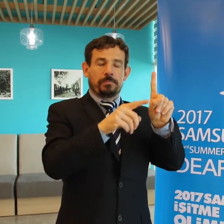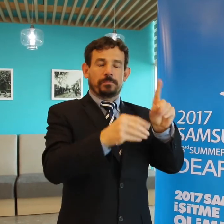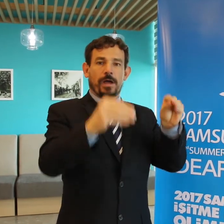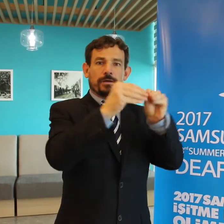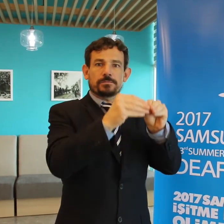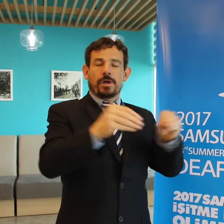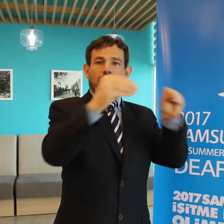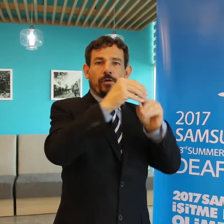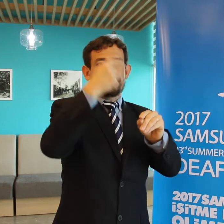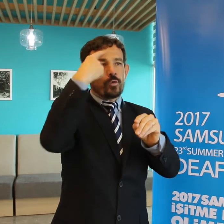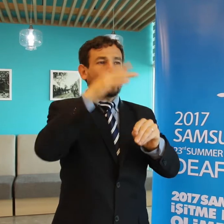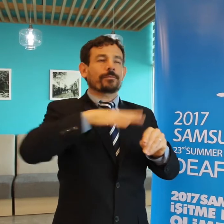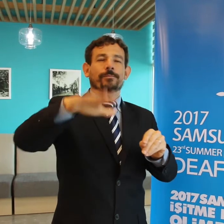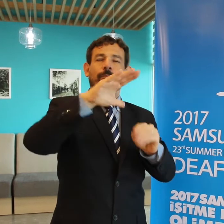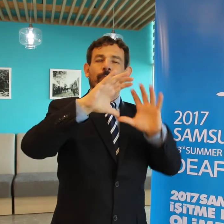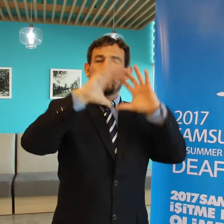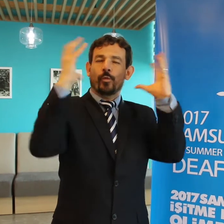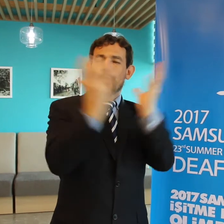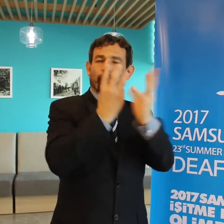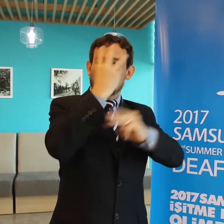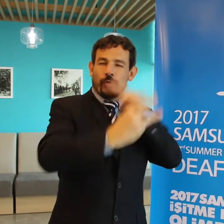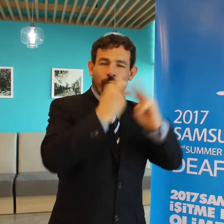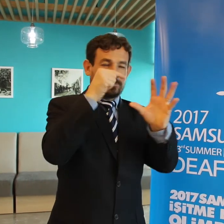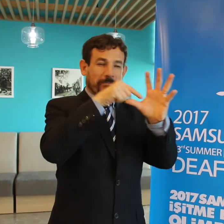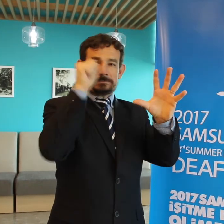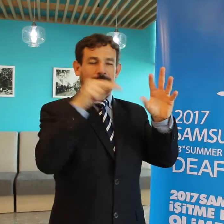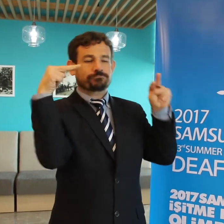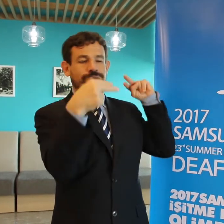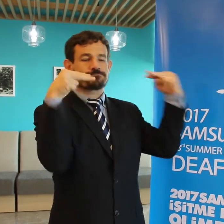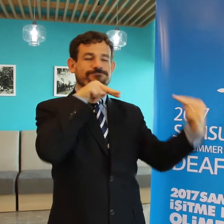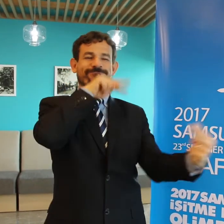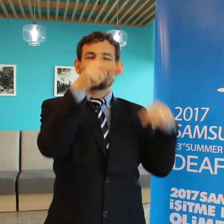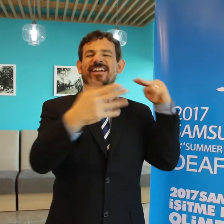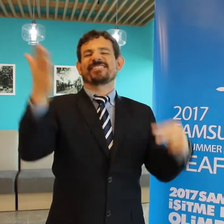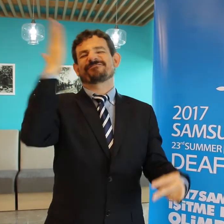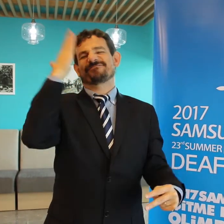The more beneficial information and awareness they get, the more athletes participate in our Games. It is just a matter of time before